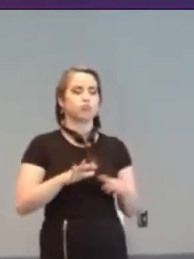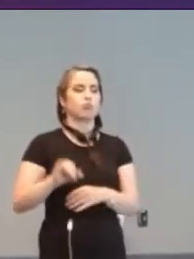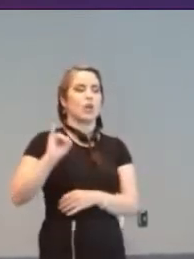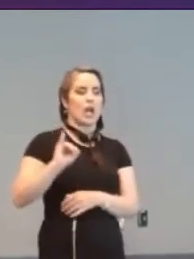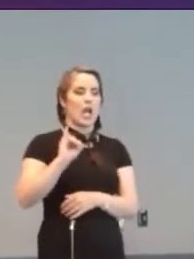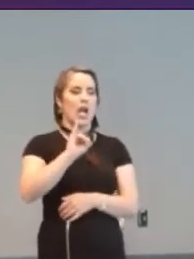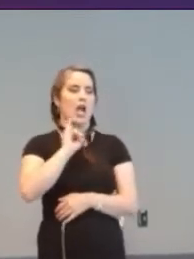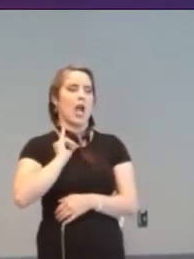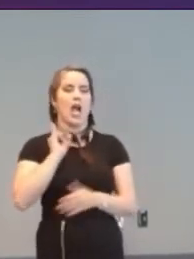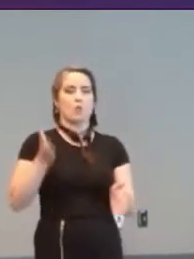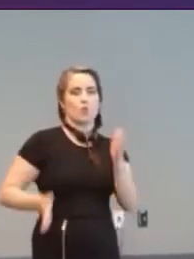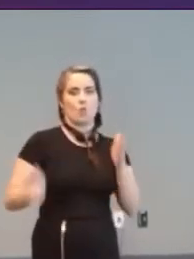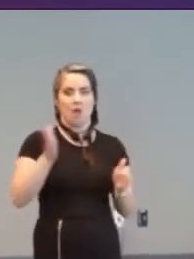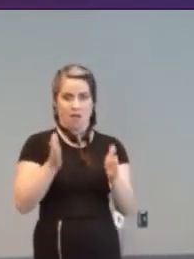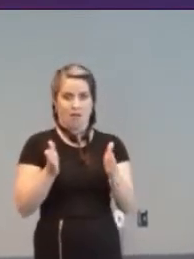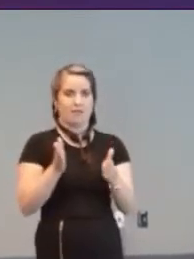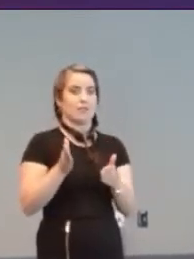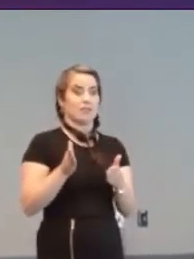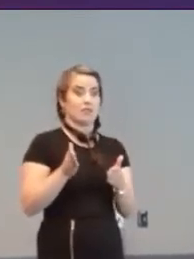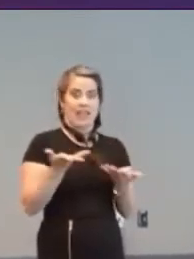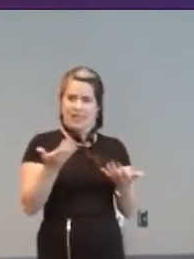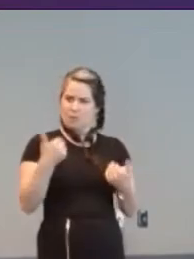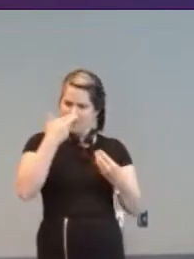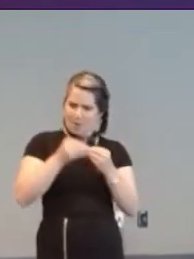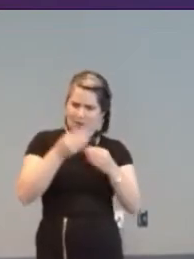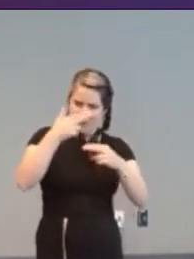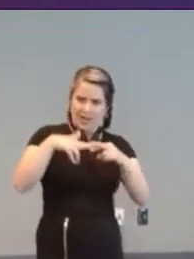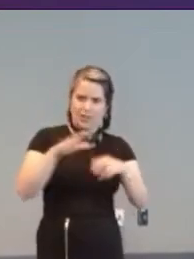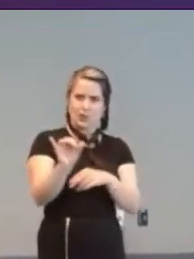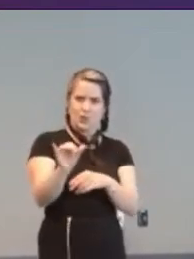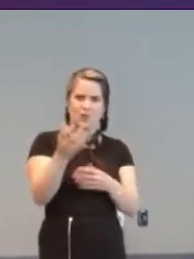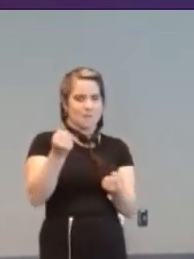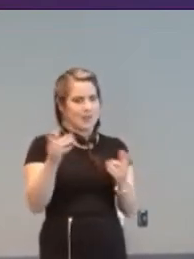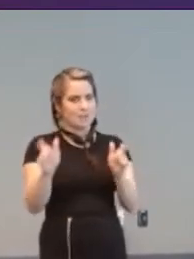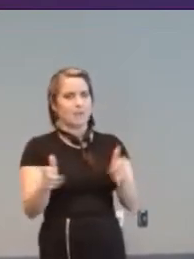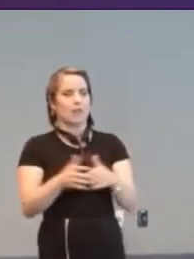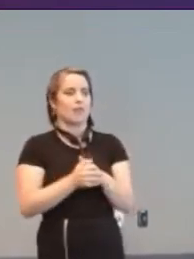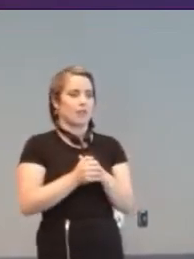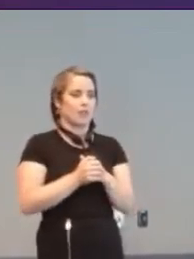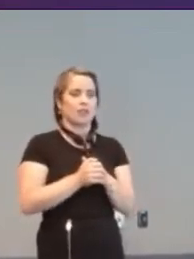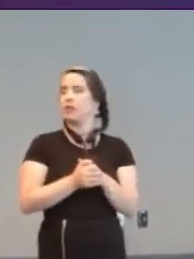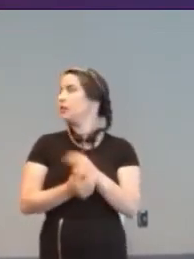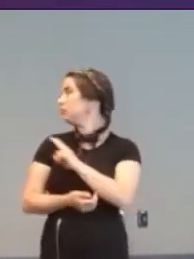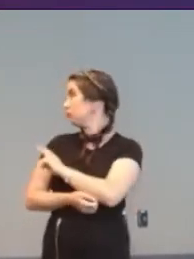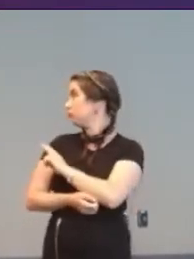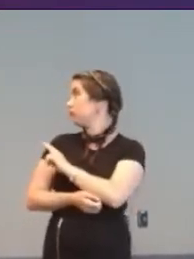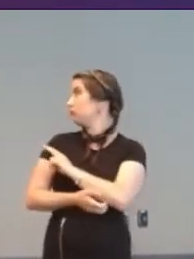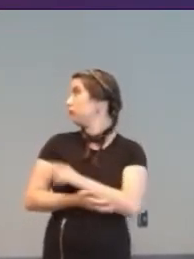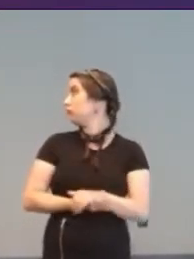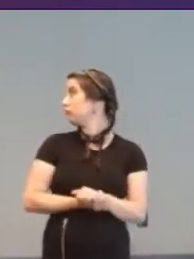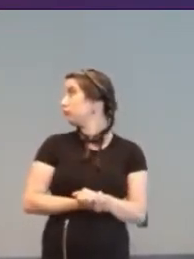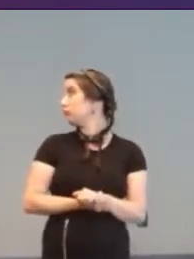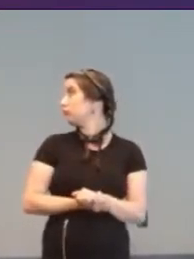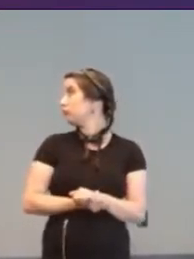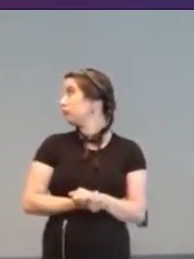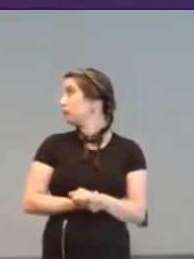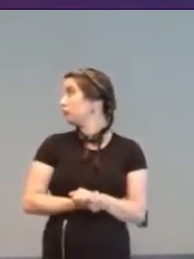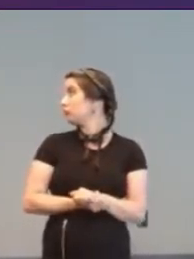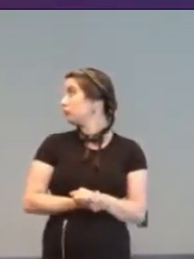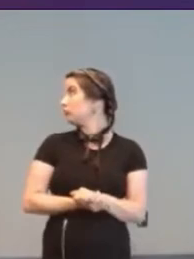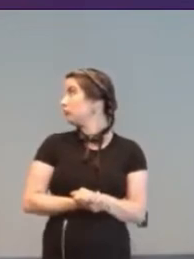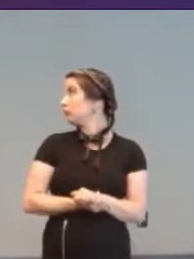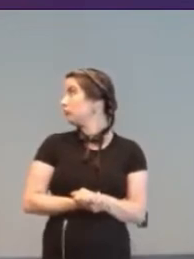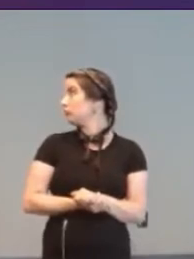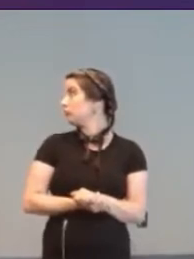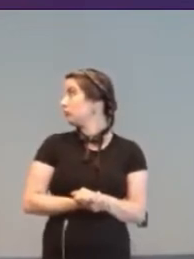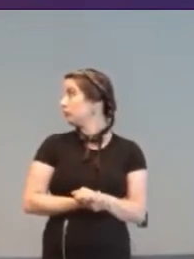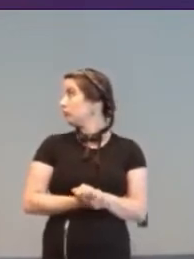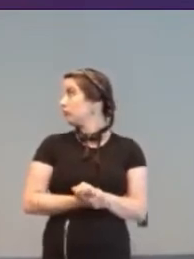and sound test options can bring much fun too....